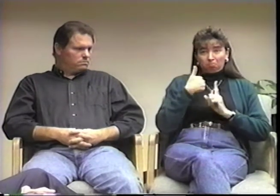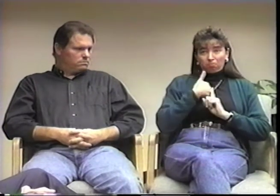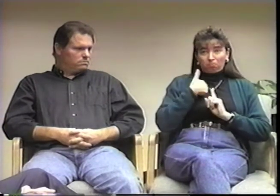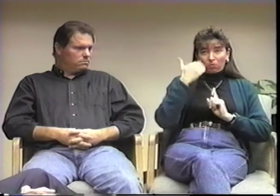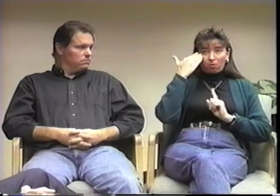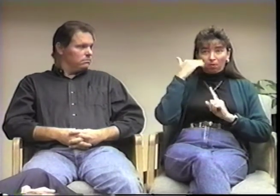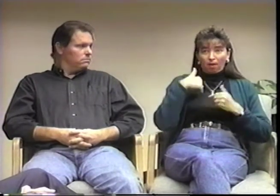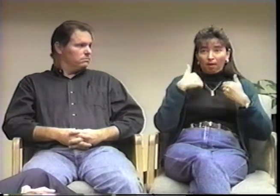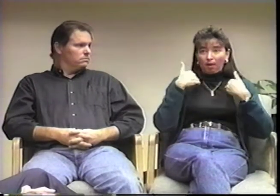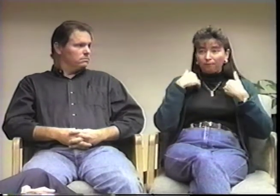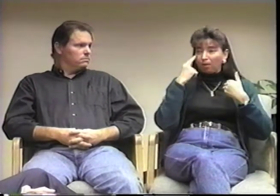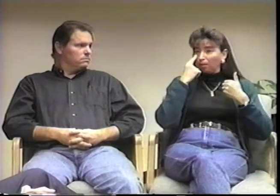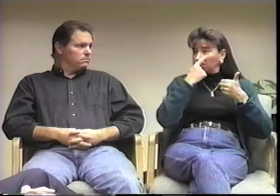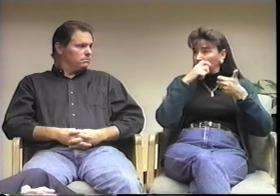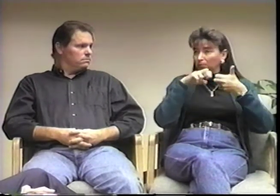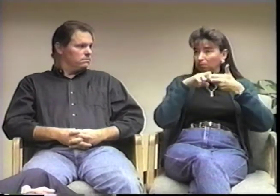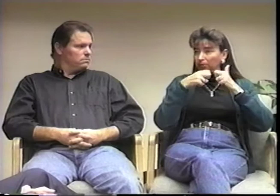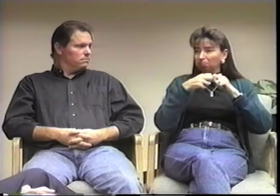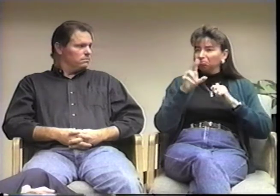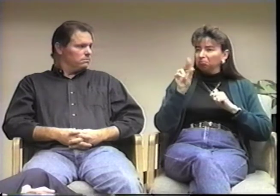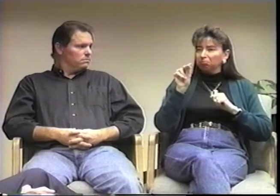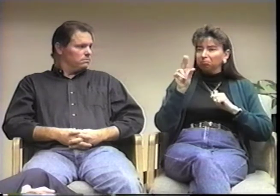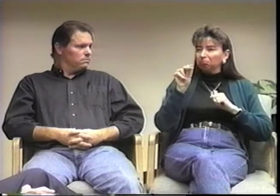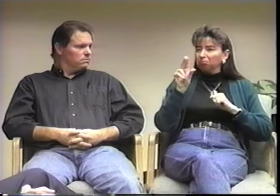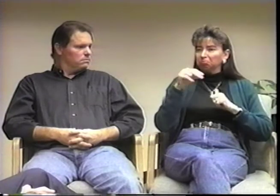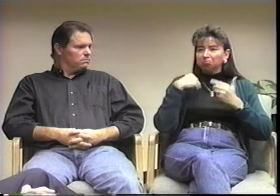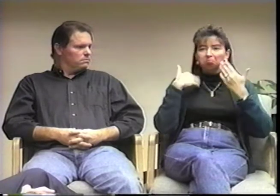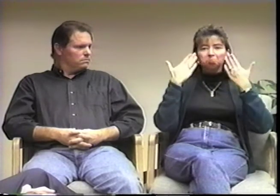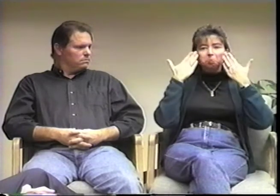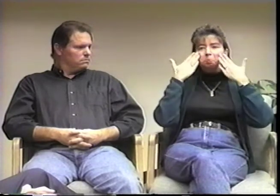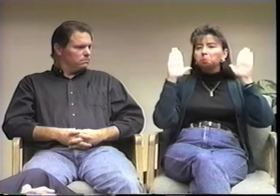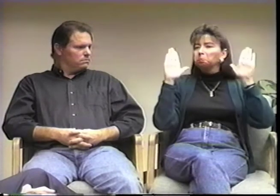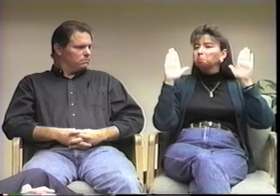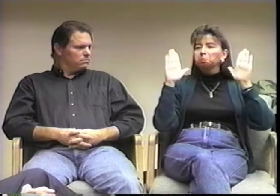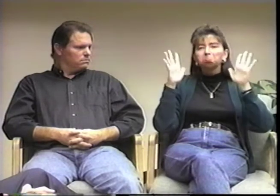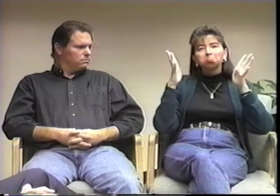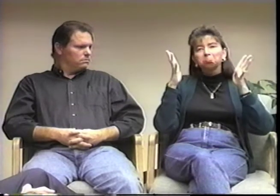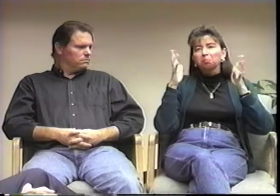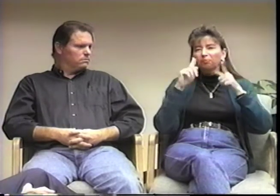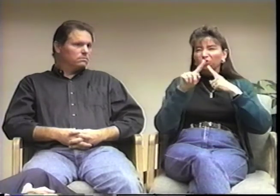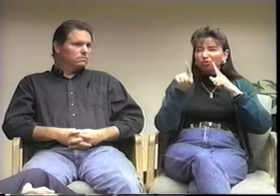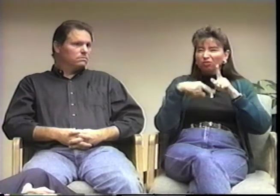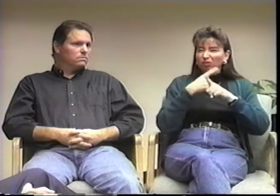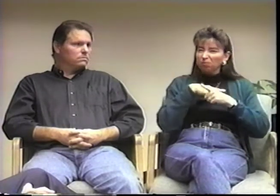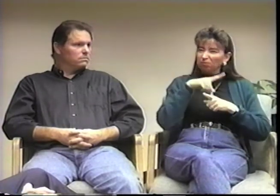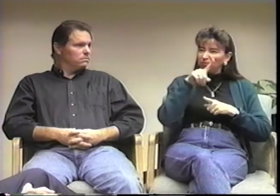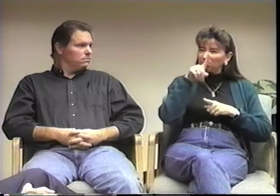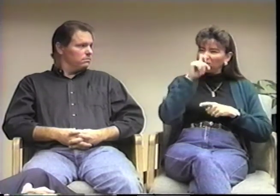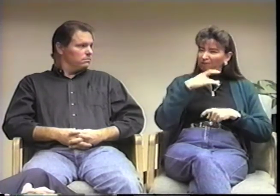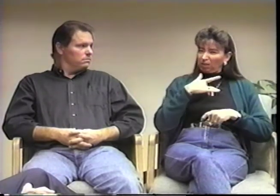I had no idea that I had vision problems. I knew that something was wrong,